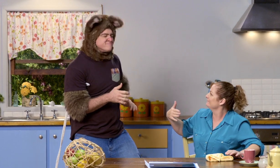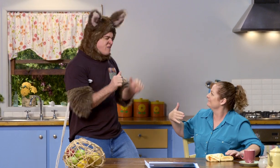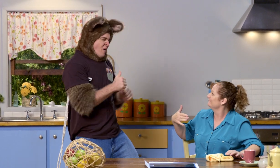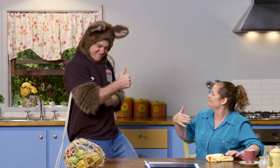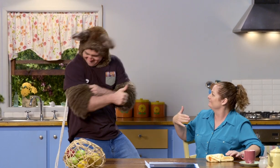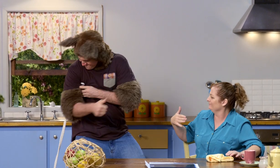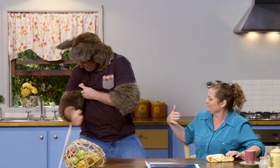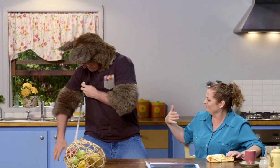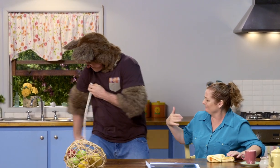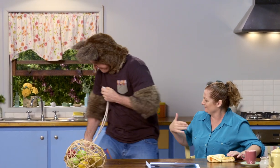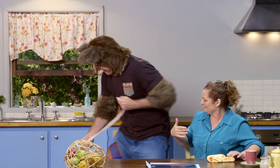Oh, OK.